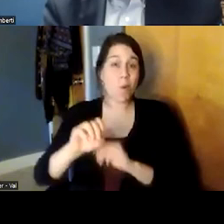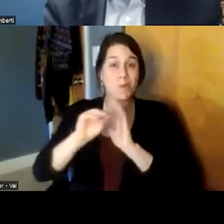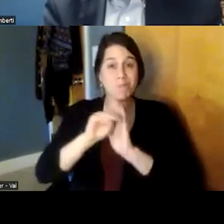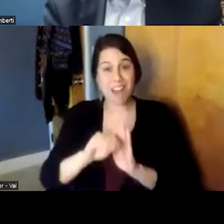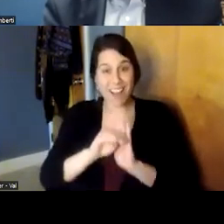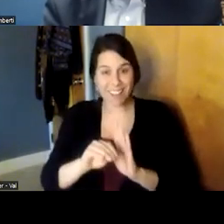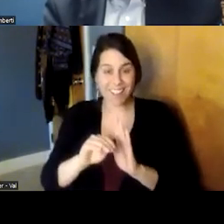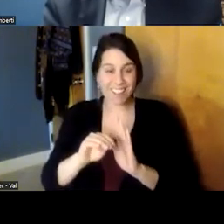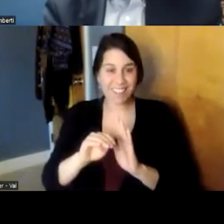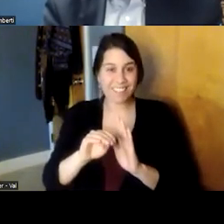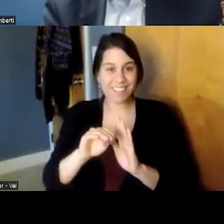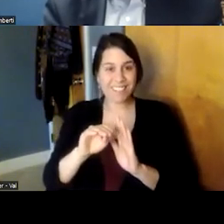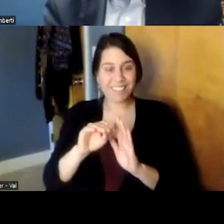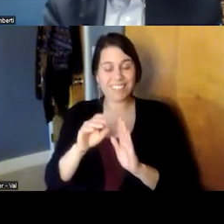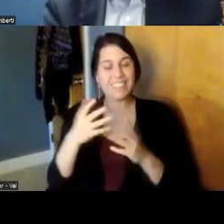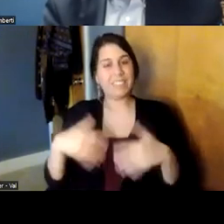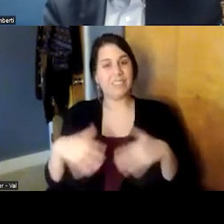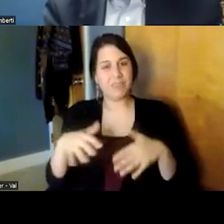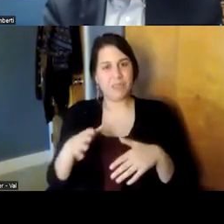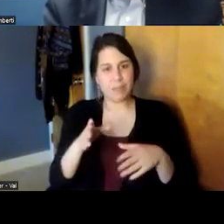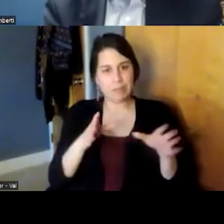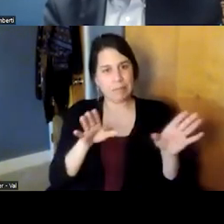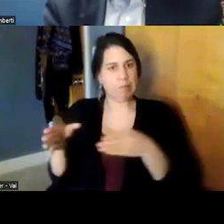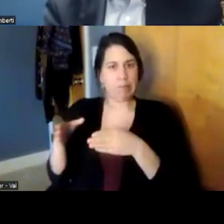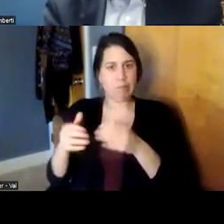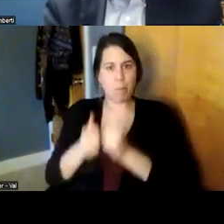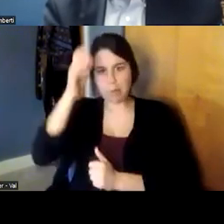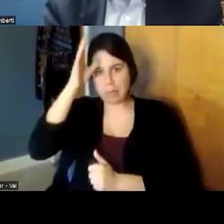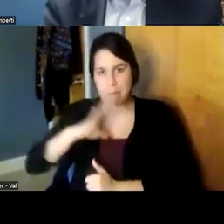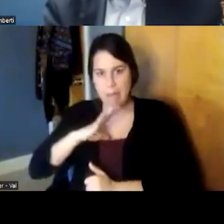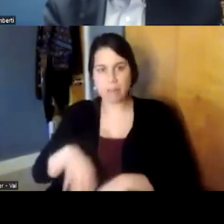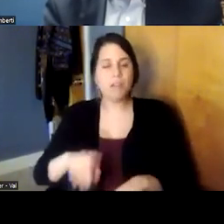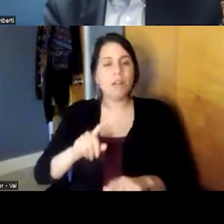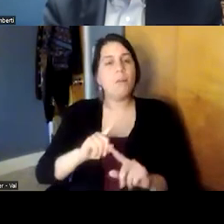also quite gendered and that it was mostly men was that it isn't always that the physician is king